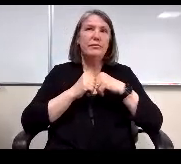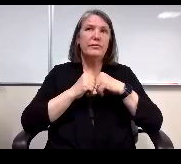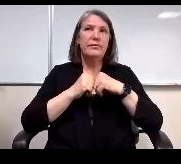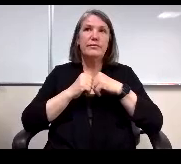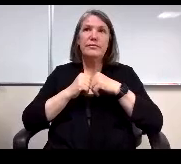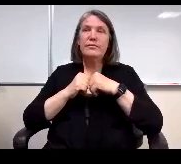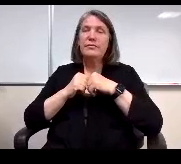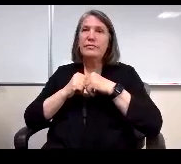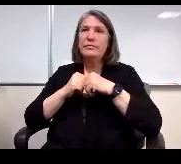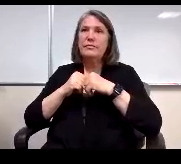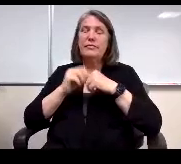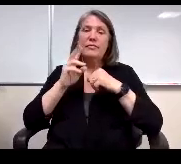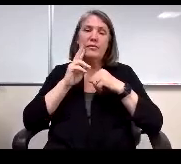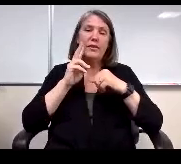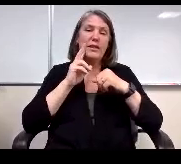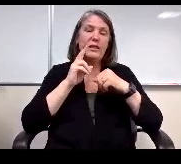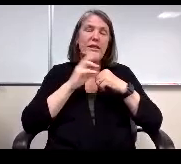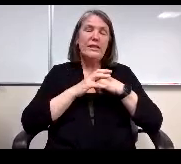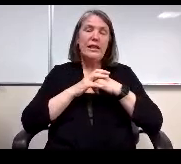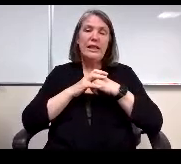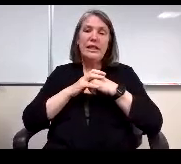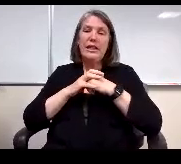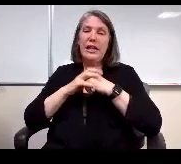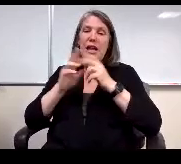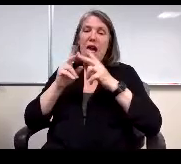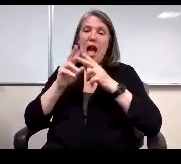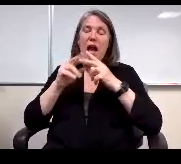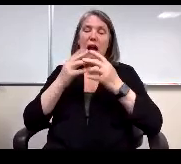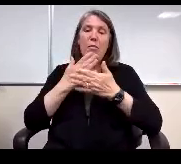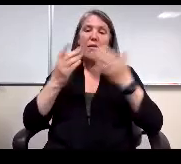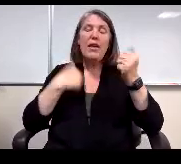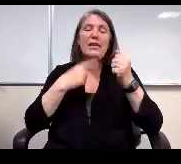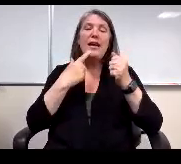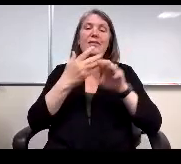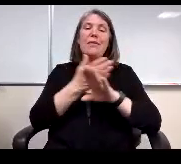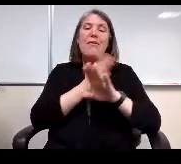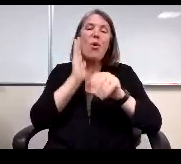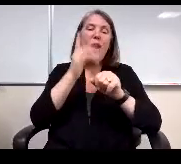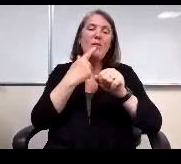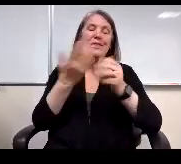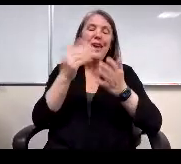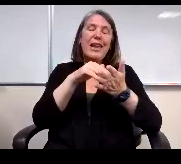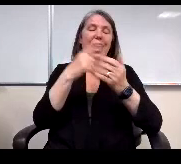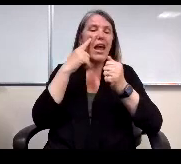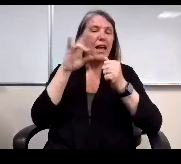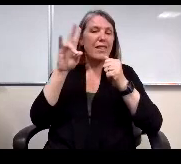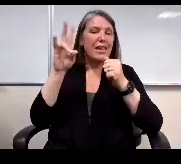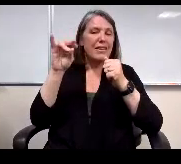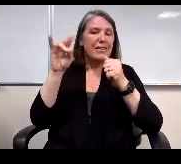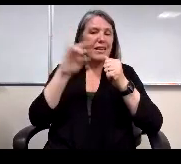Let's see a couple things I've said this before and I'll say it again. I think 70% strongly agree, disagree,